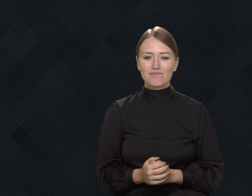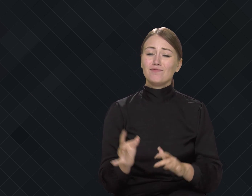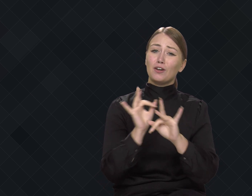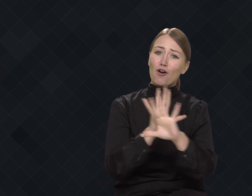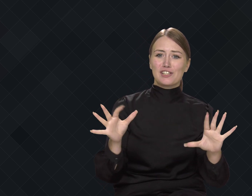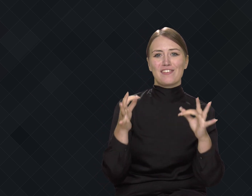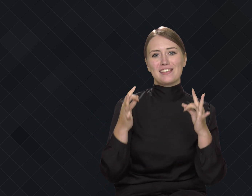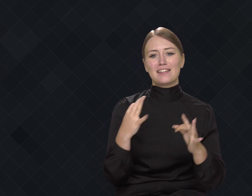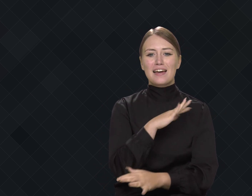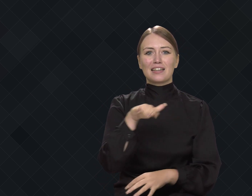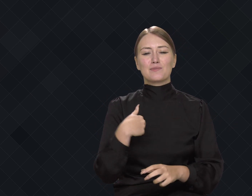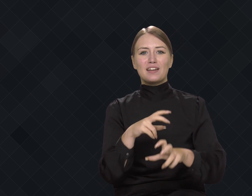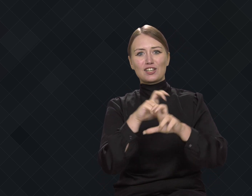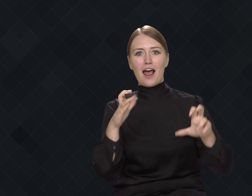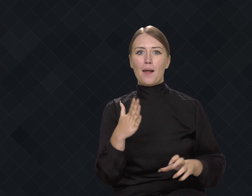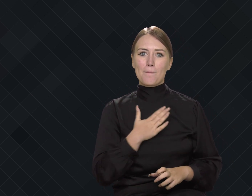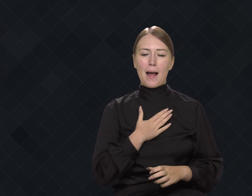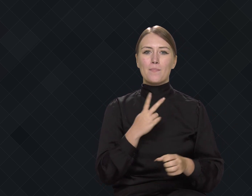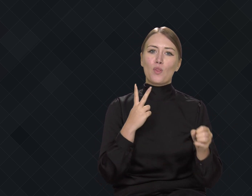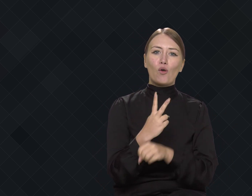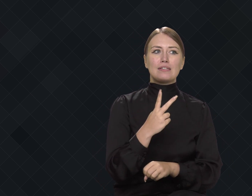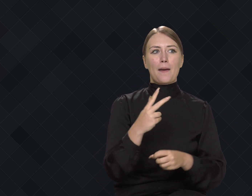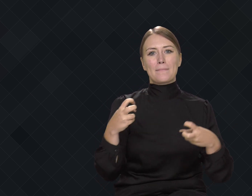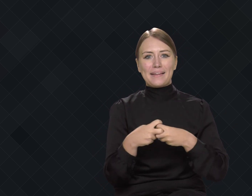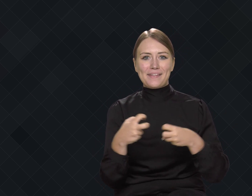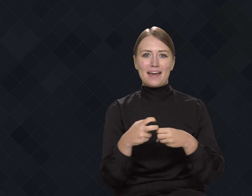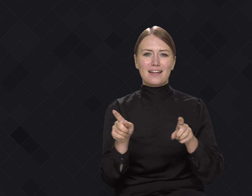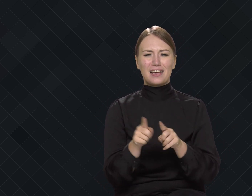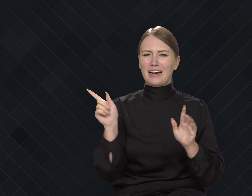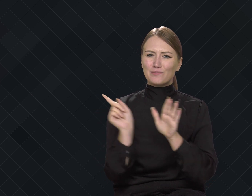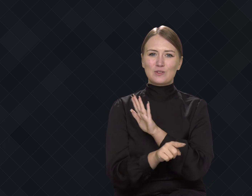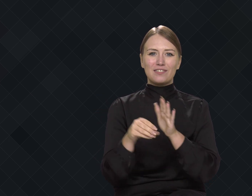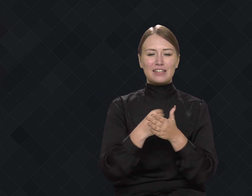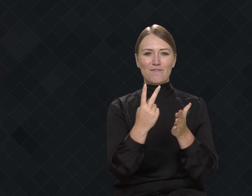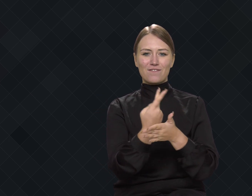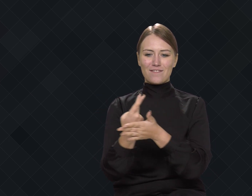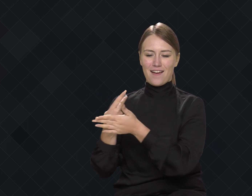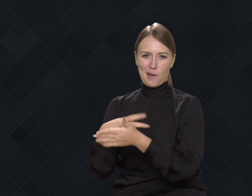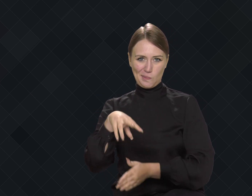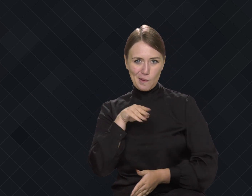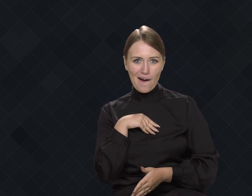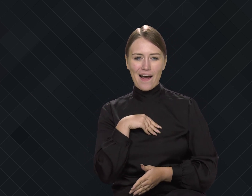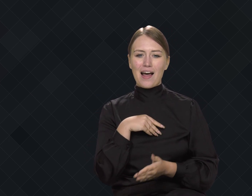it is much easier than in the 19th century.